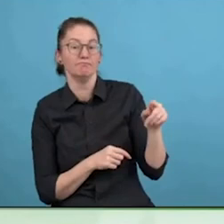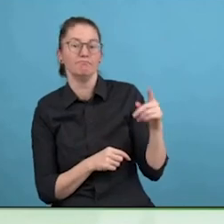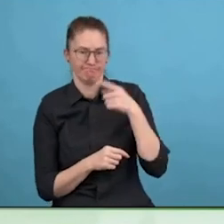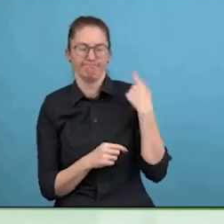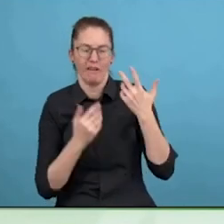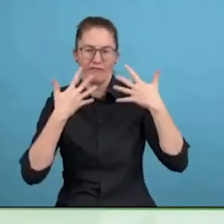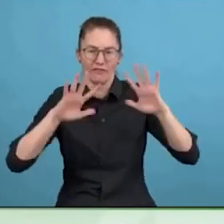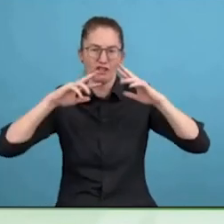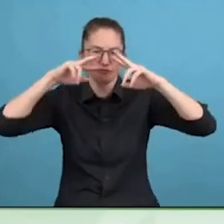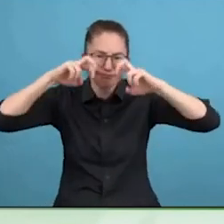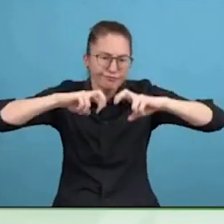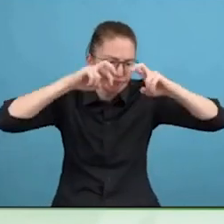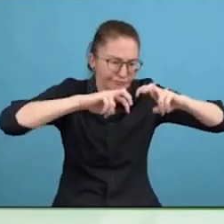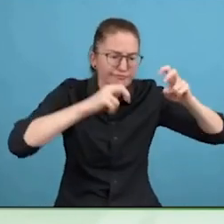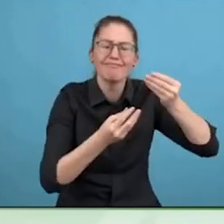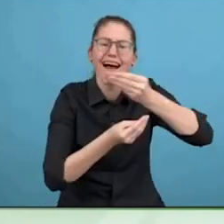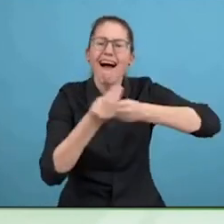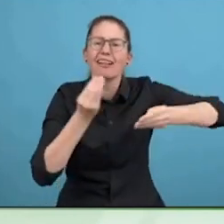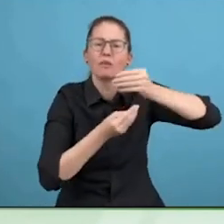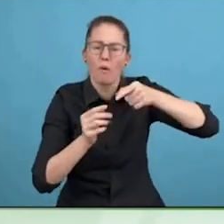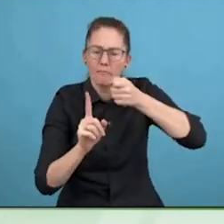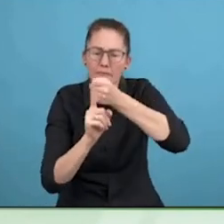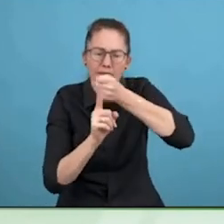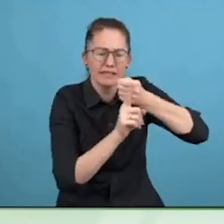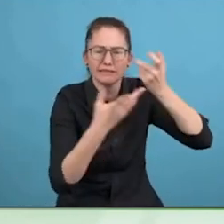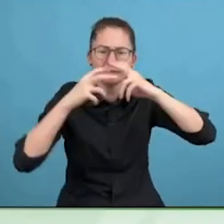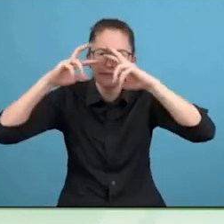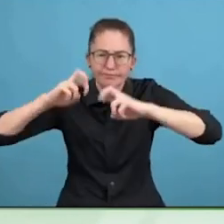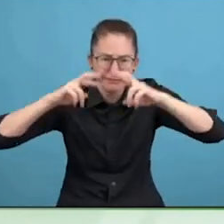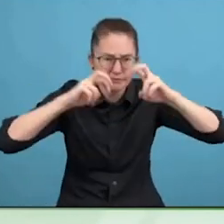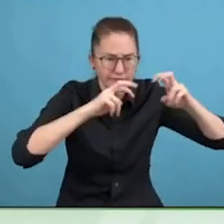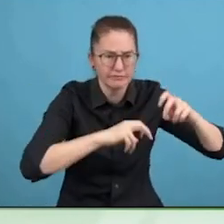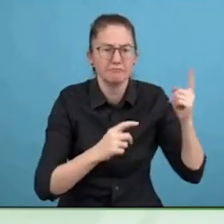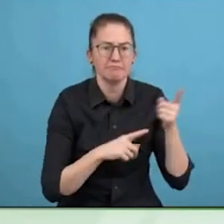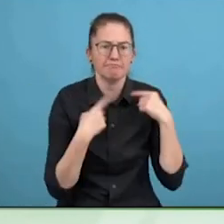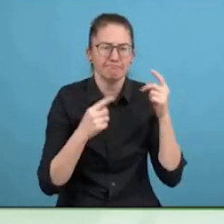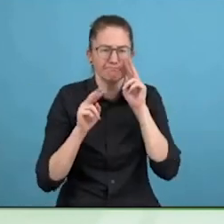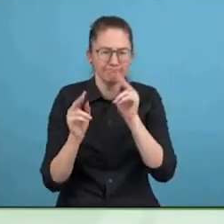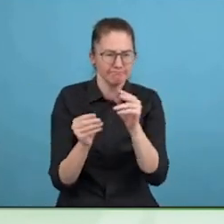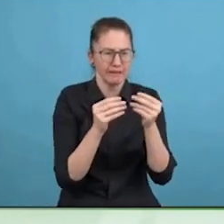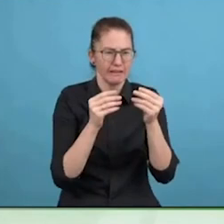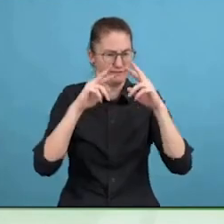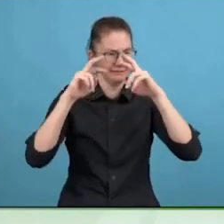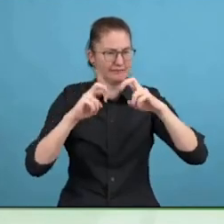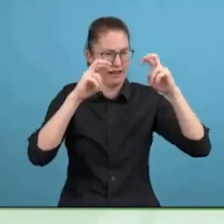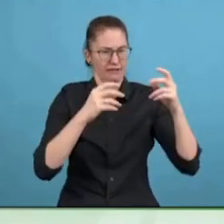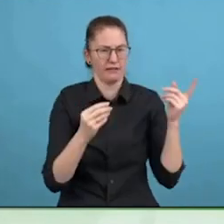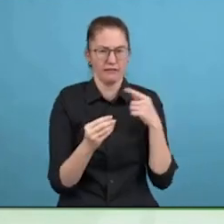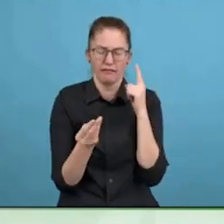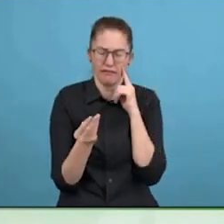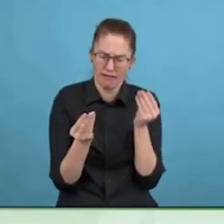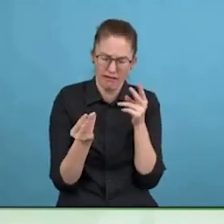cause, so this is the whole idea where we are seeing the purple economy has to be in the forefront.